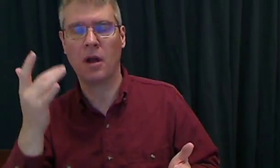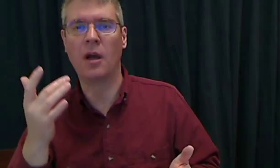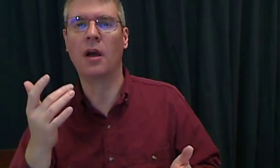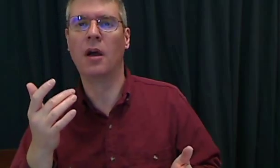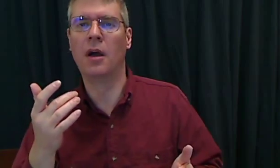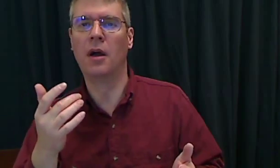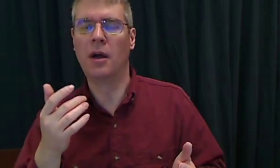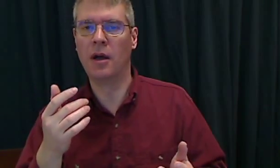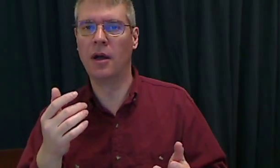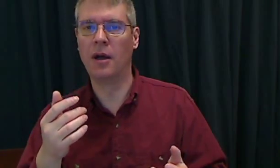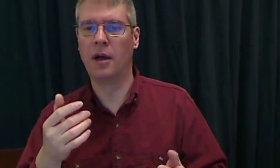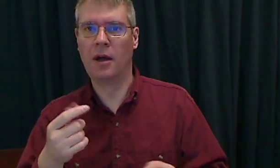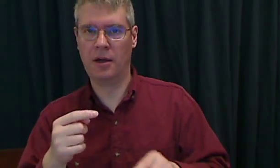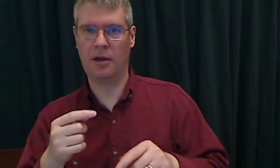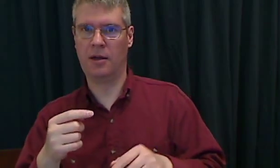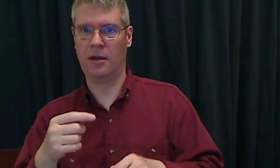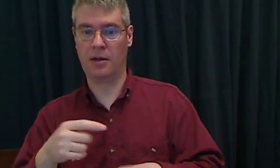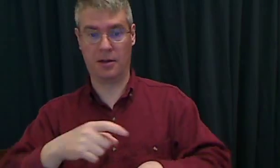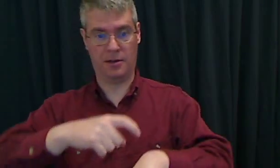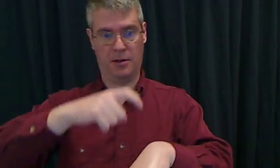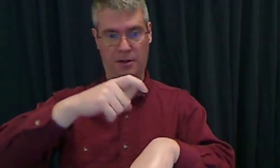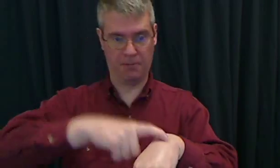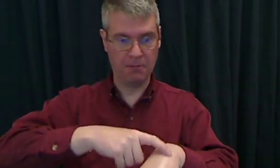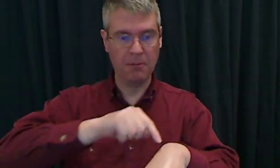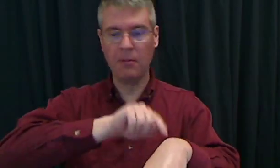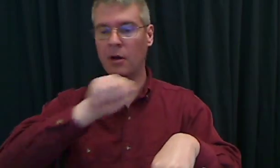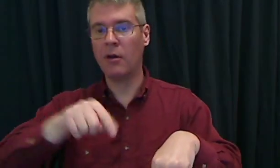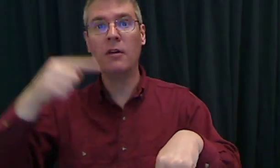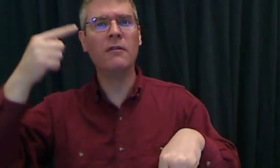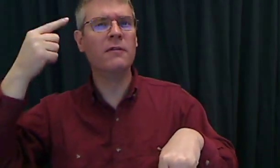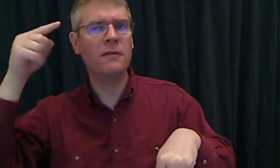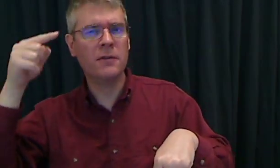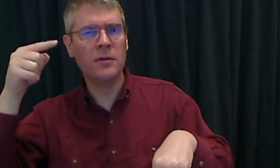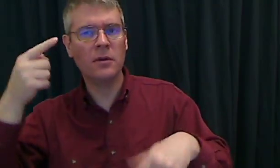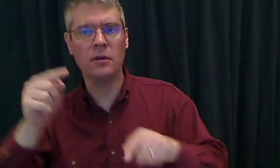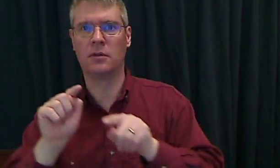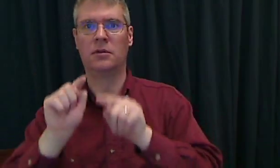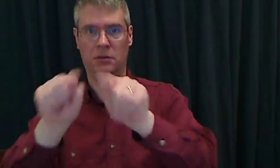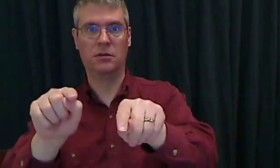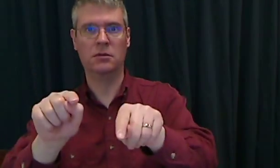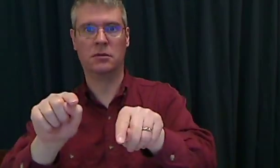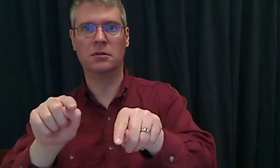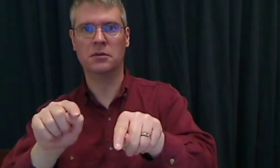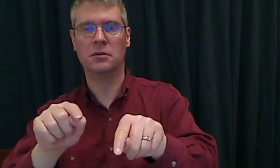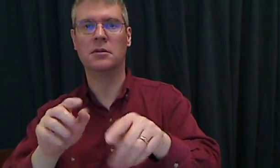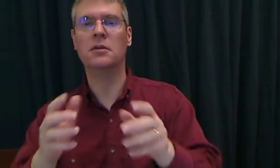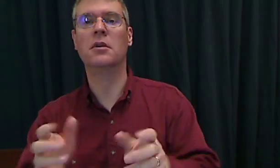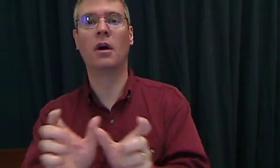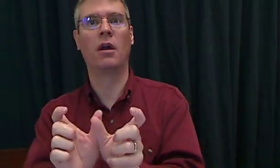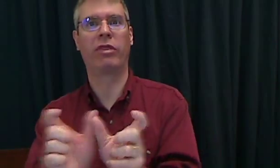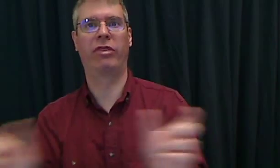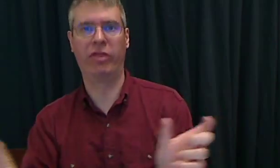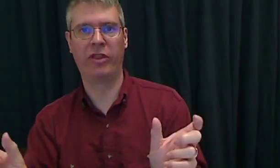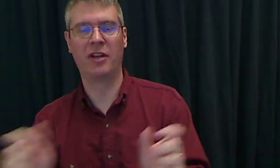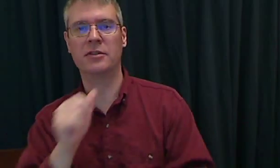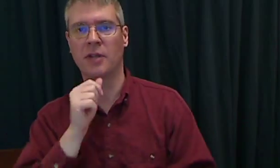The reason she signs WHAT in this case is because the time she is asking about is separate from the current time.